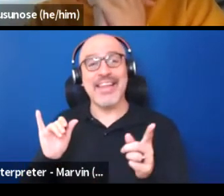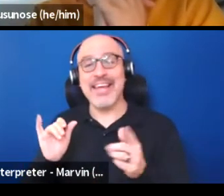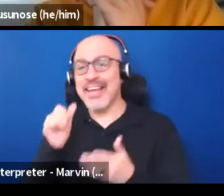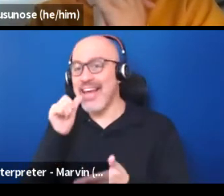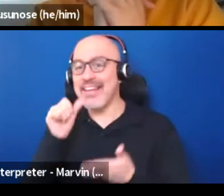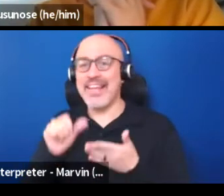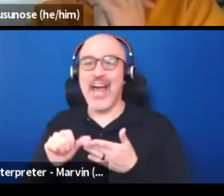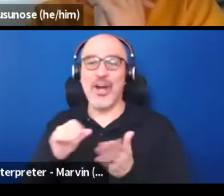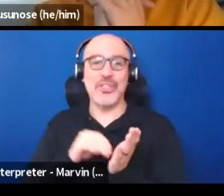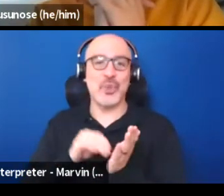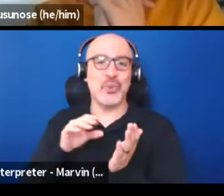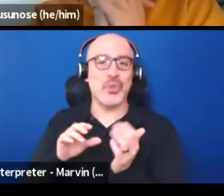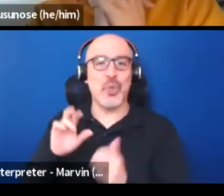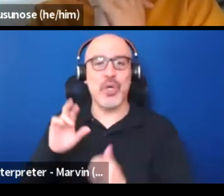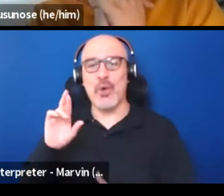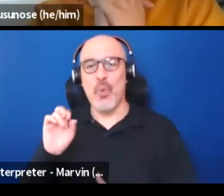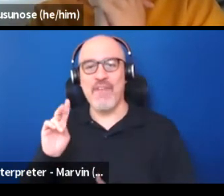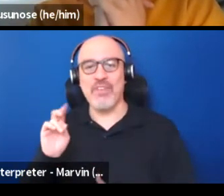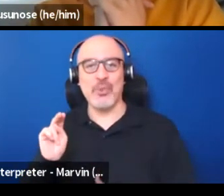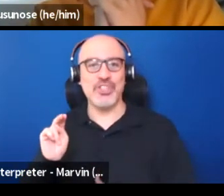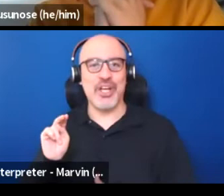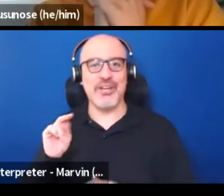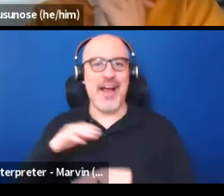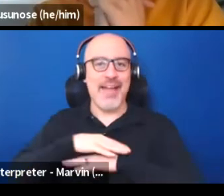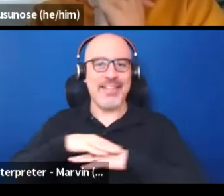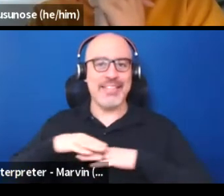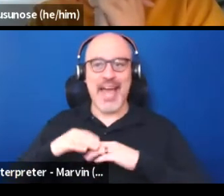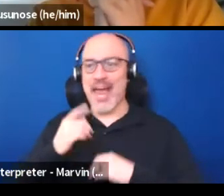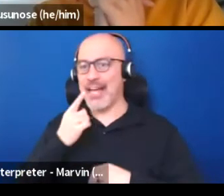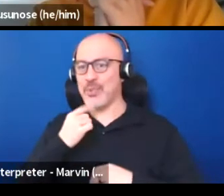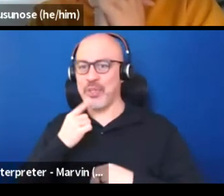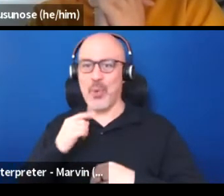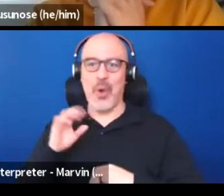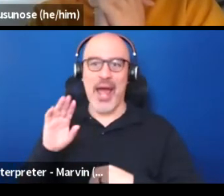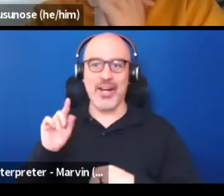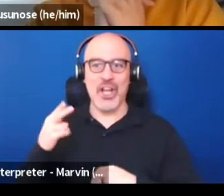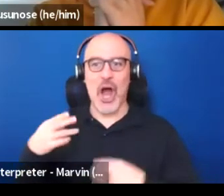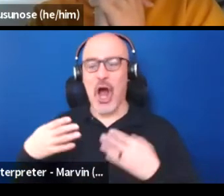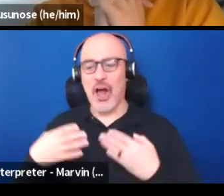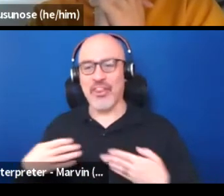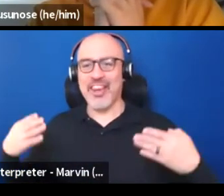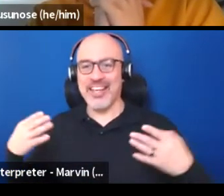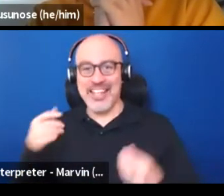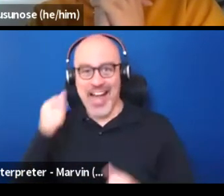I stand in that stage with that red cloth. And I'm telling you Sarah, I've been at a number